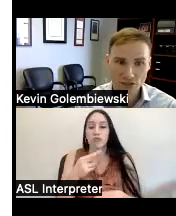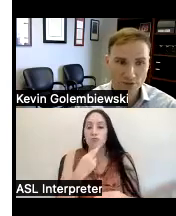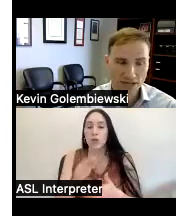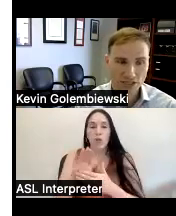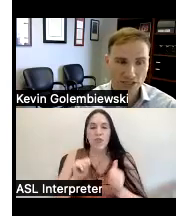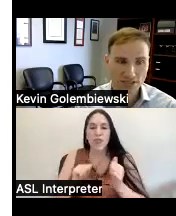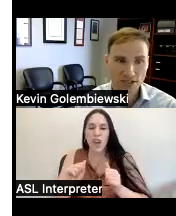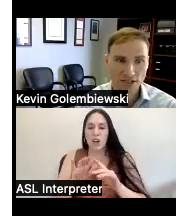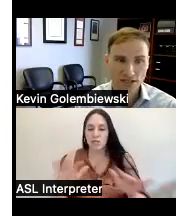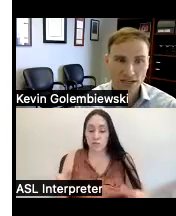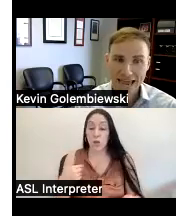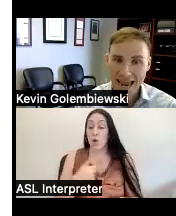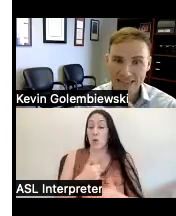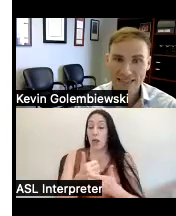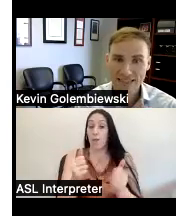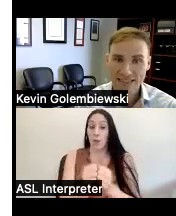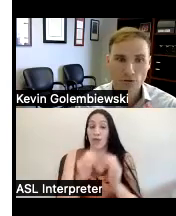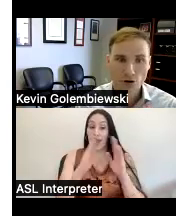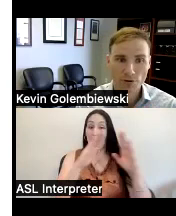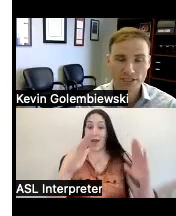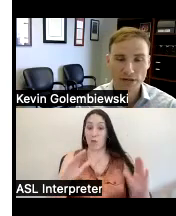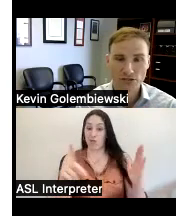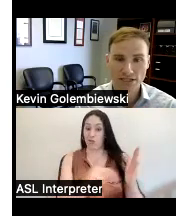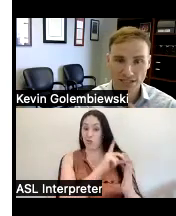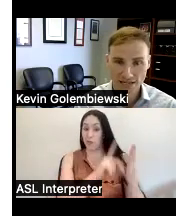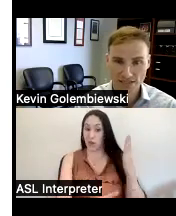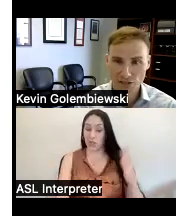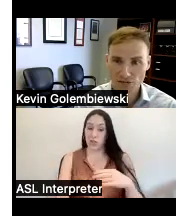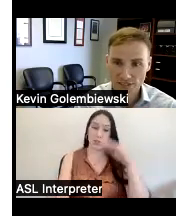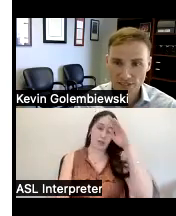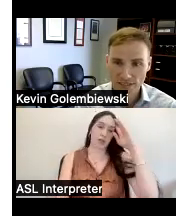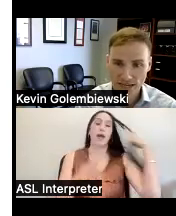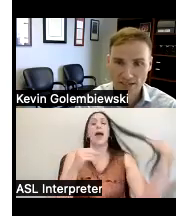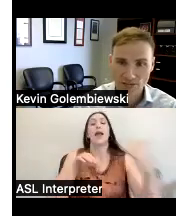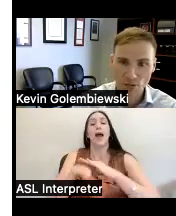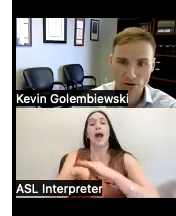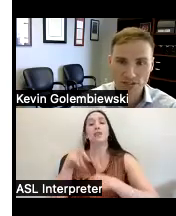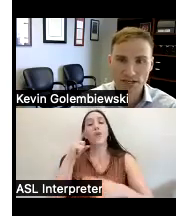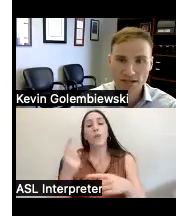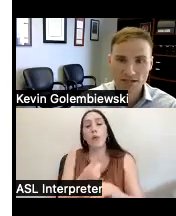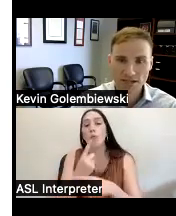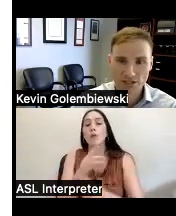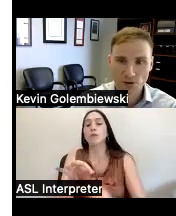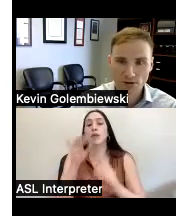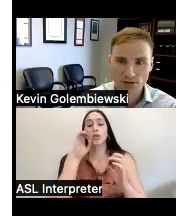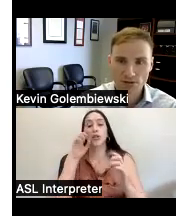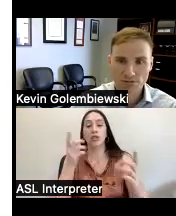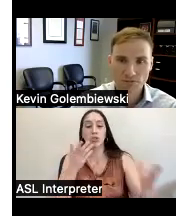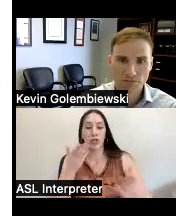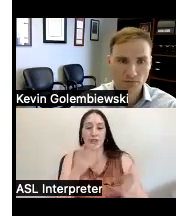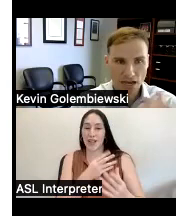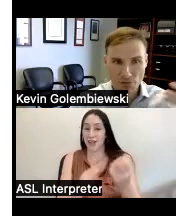discrimination and access to appropriate special education services and supports and so I'll